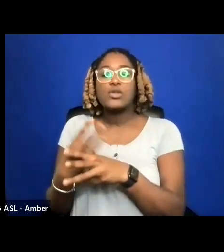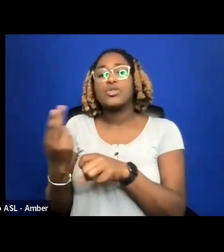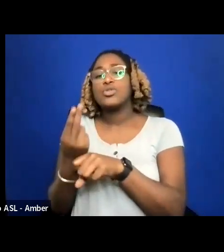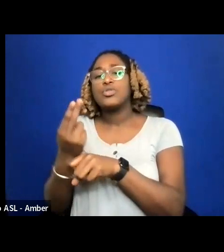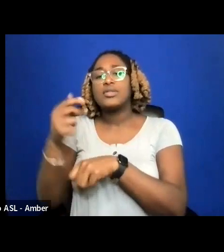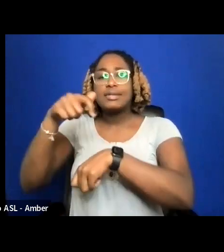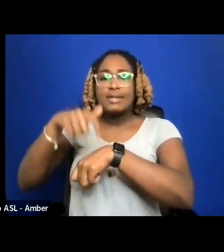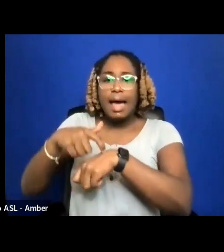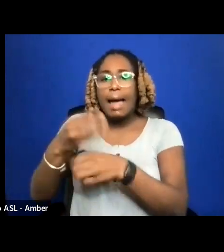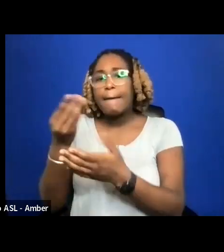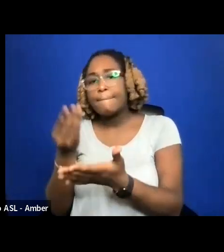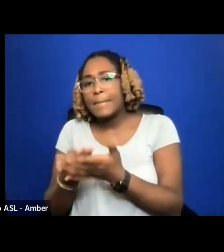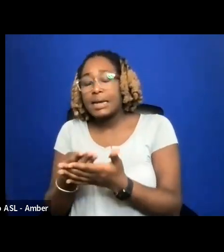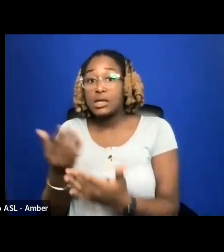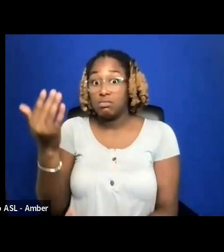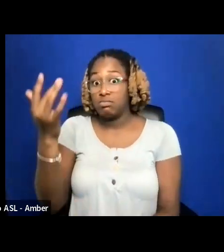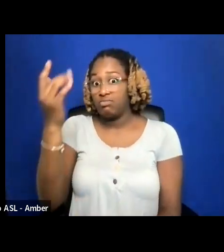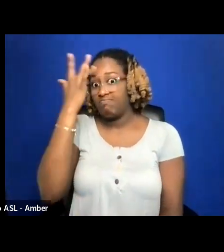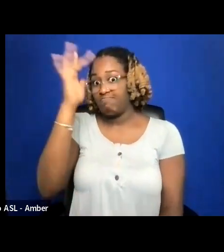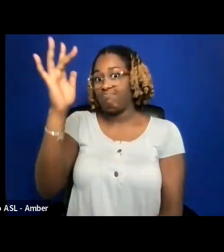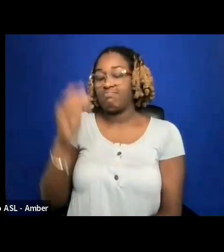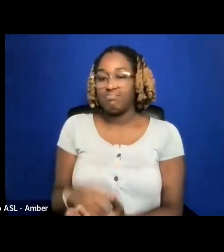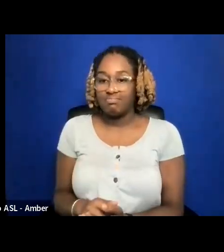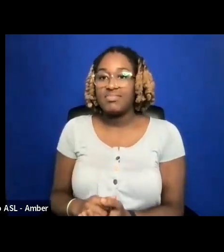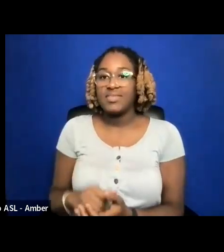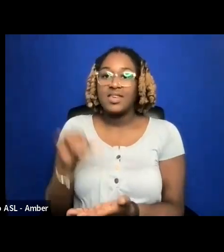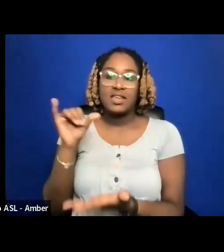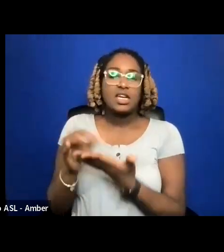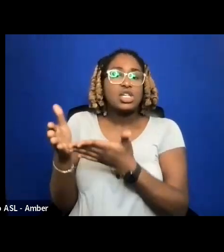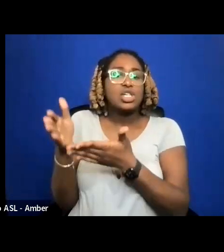A CURATED COLLECTION OF SHARED EXPERIENCE AND IT'S NOT JUST ME TALKING.